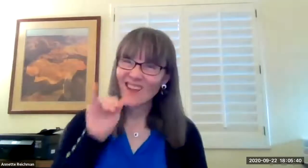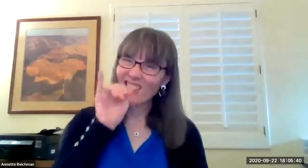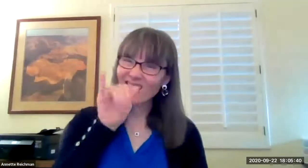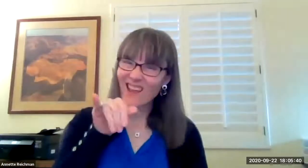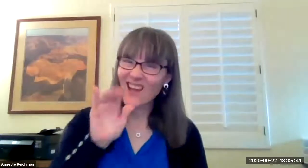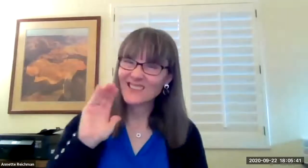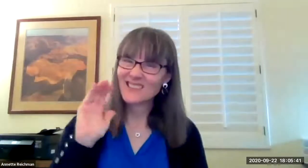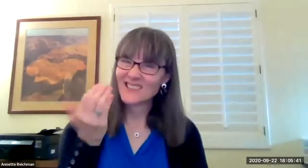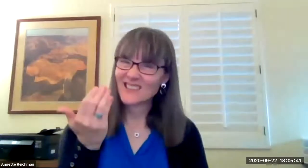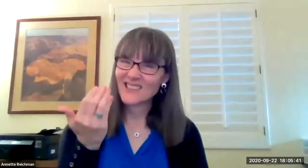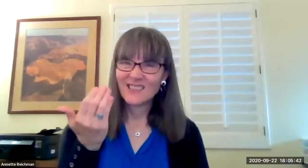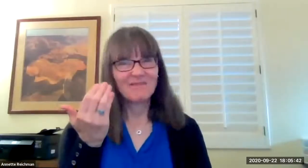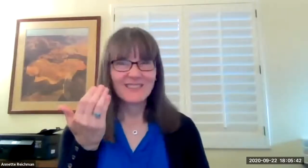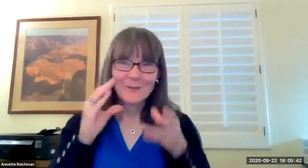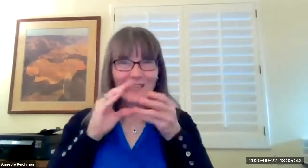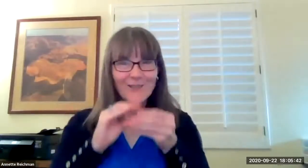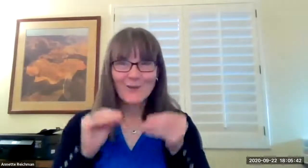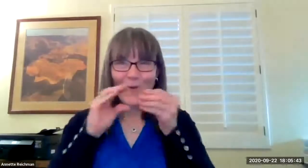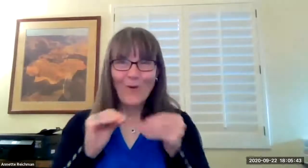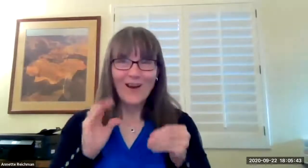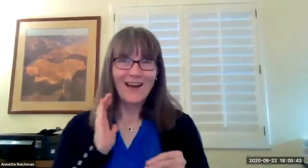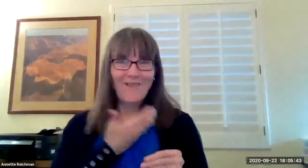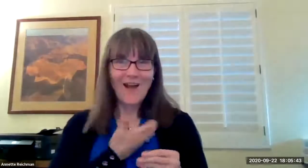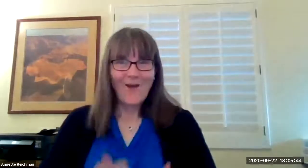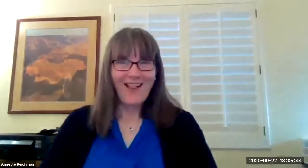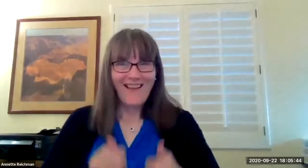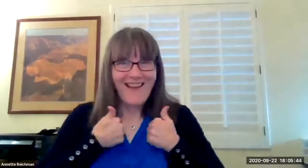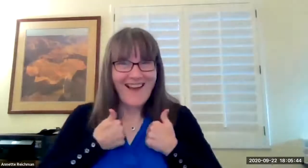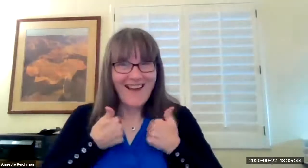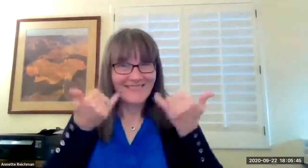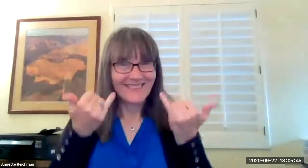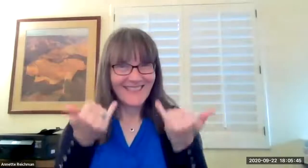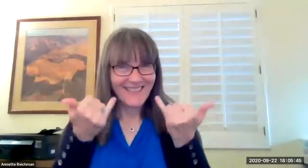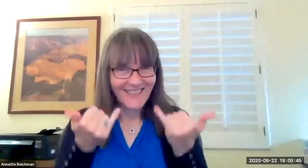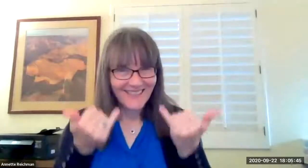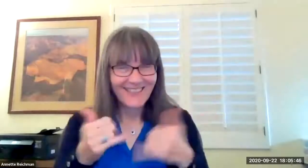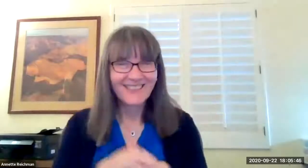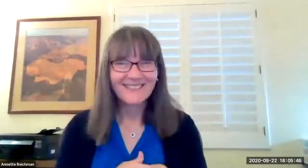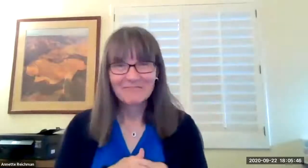this day and age we're having to do this